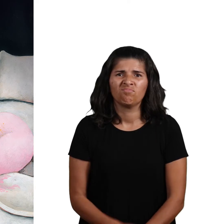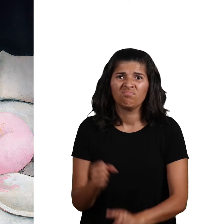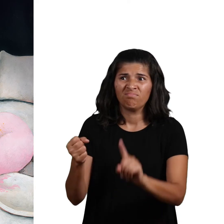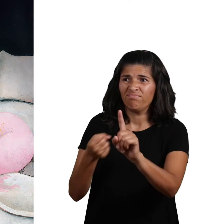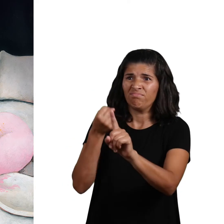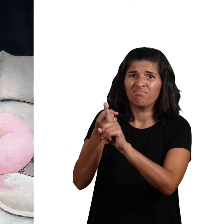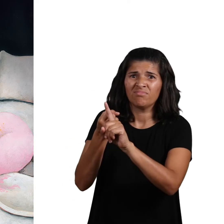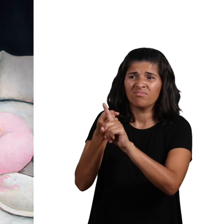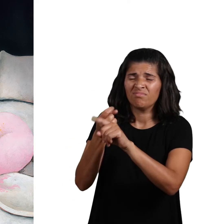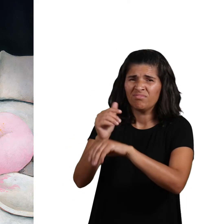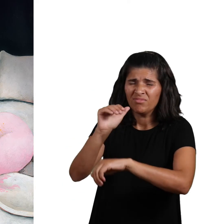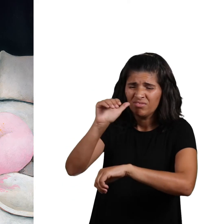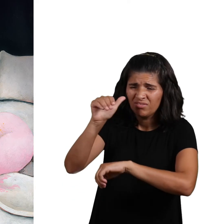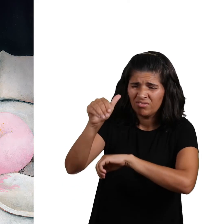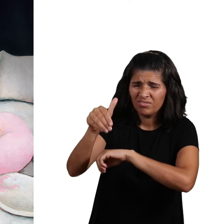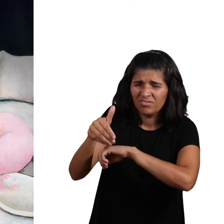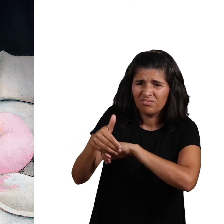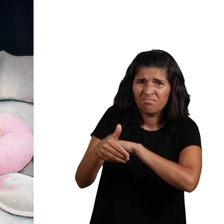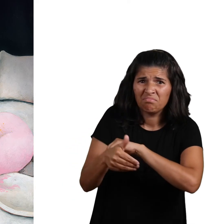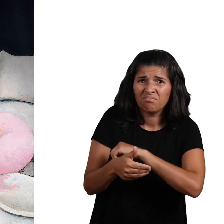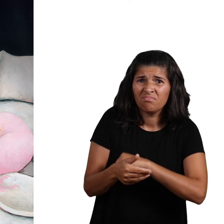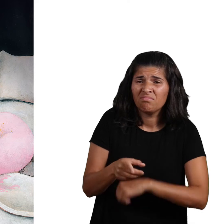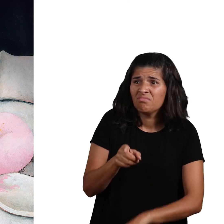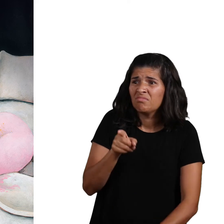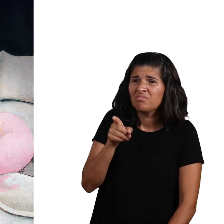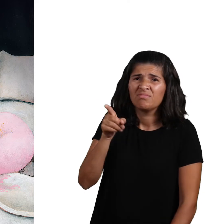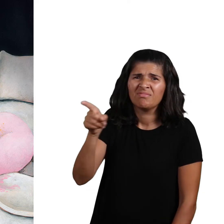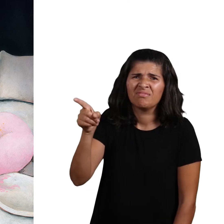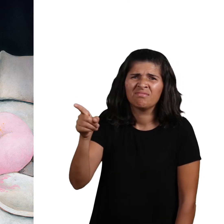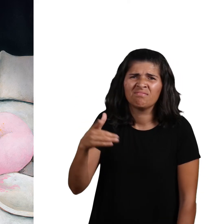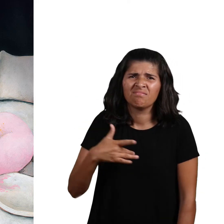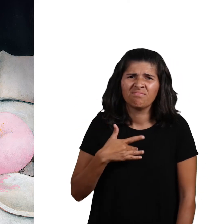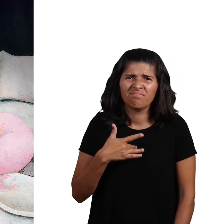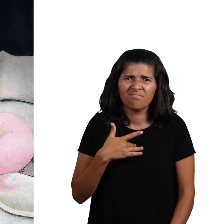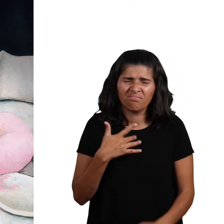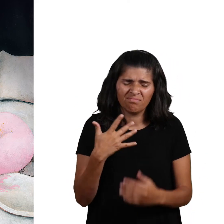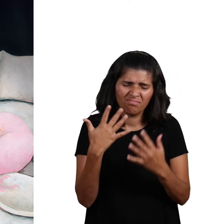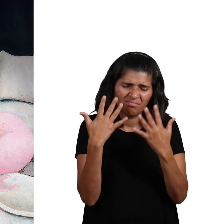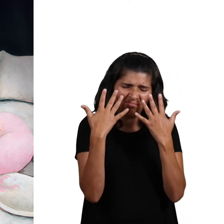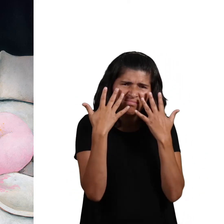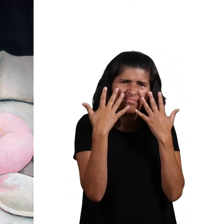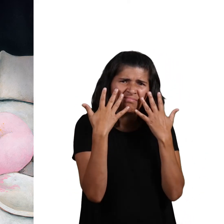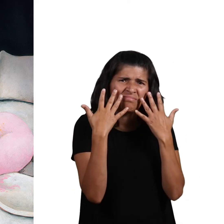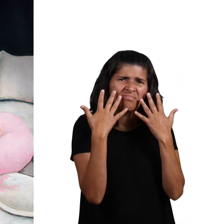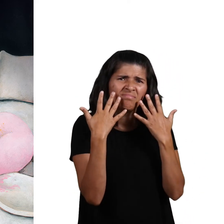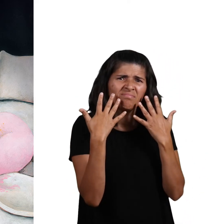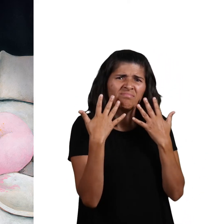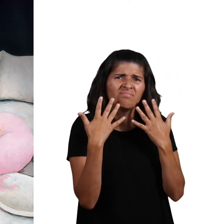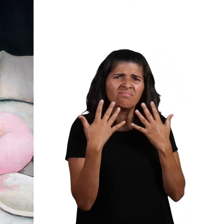So one dark night, she felt quite sad,